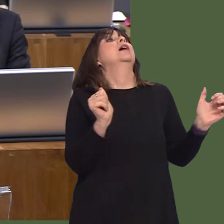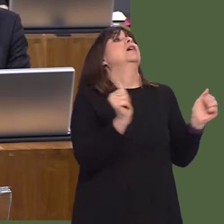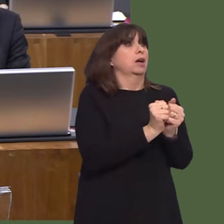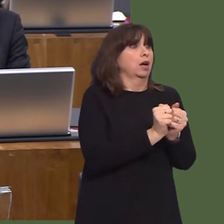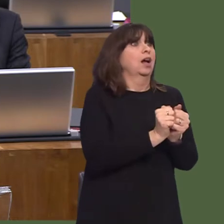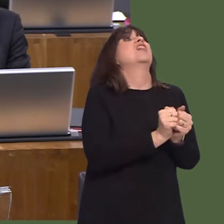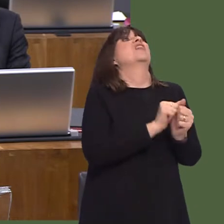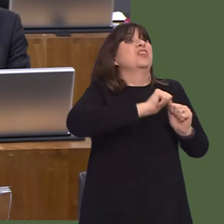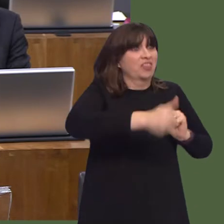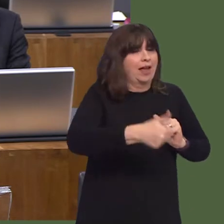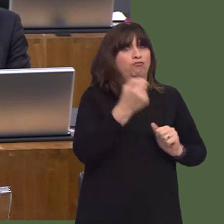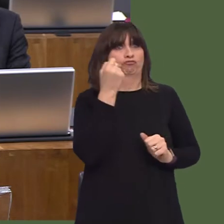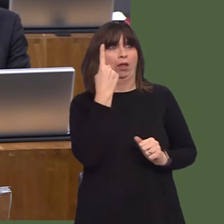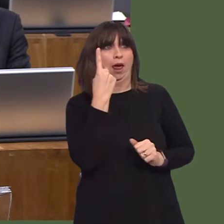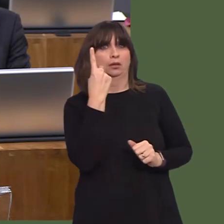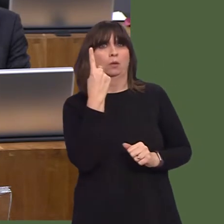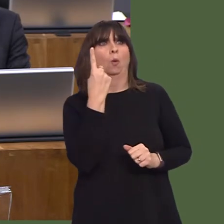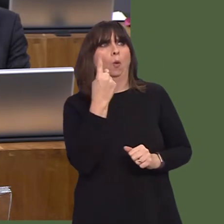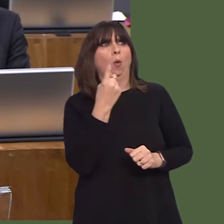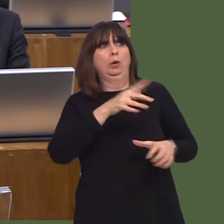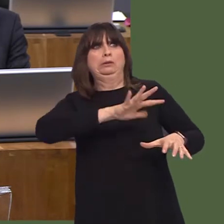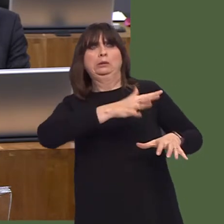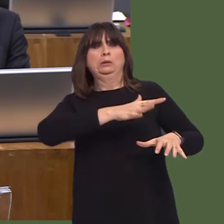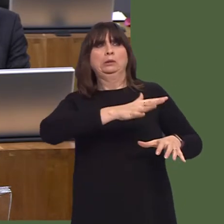I would urge you as well to ask your health Secretary to assess the well-being of staff in